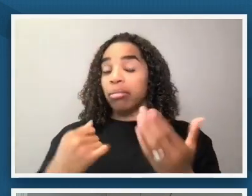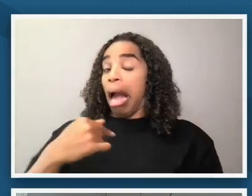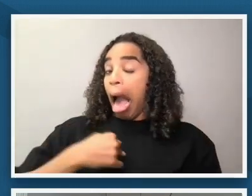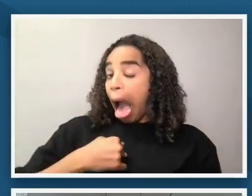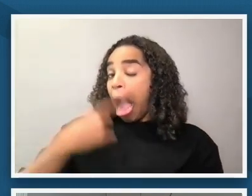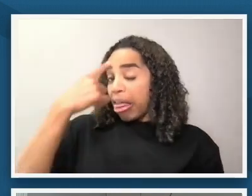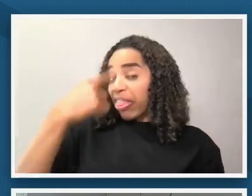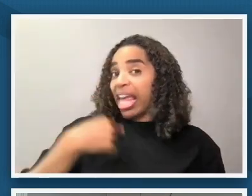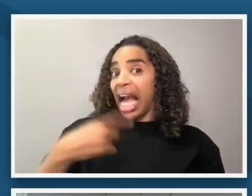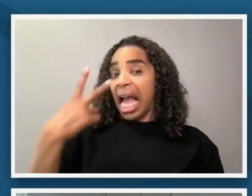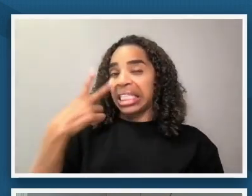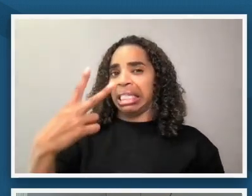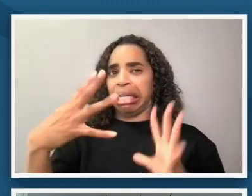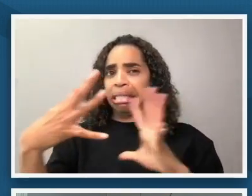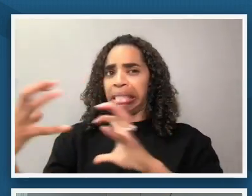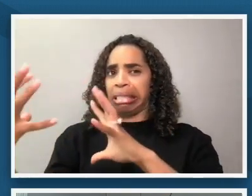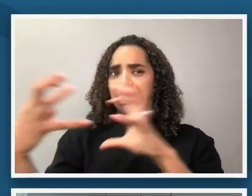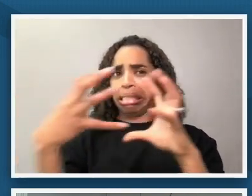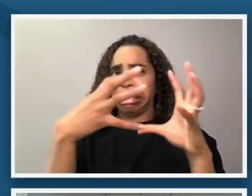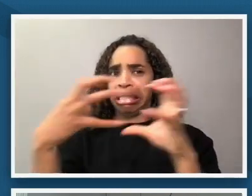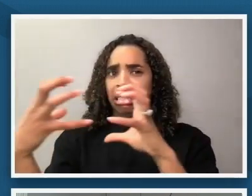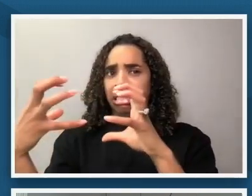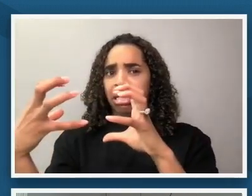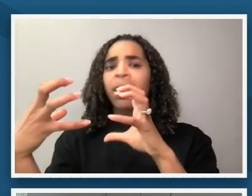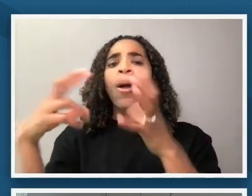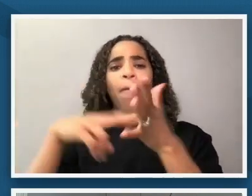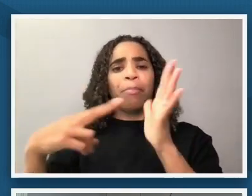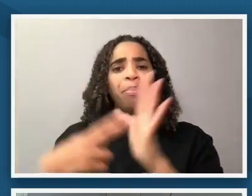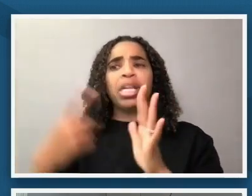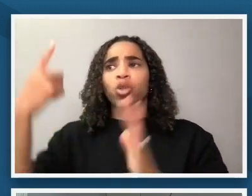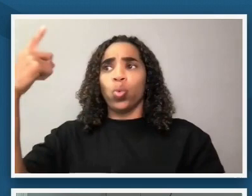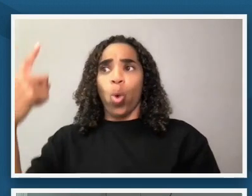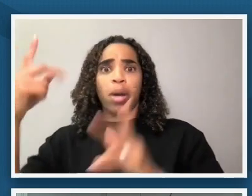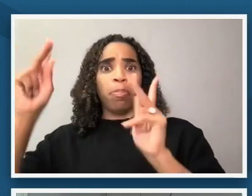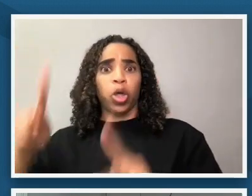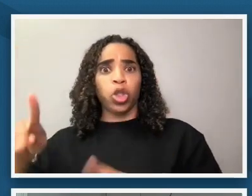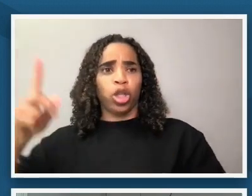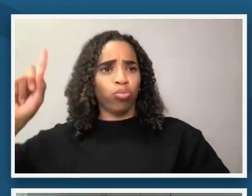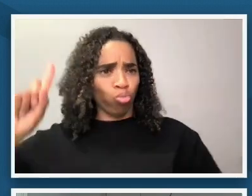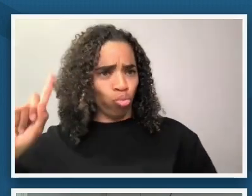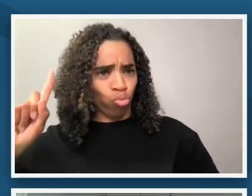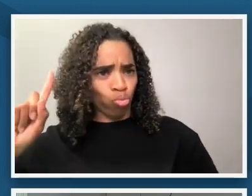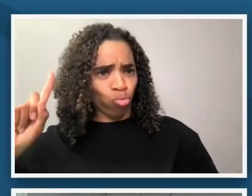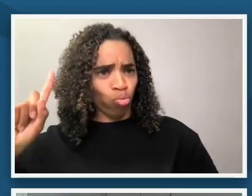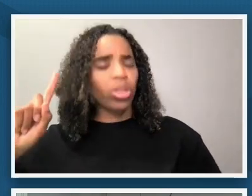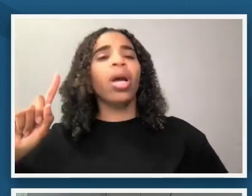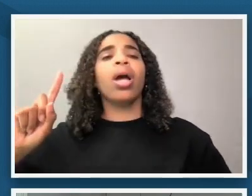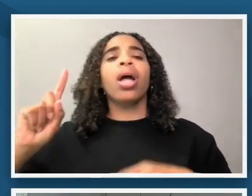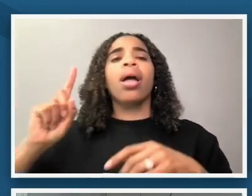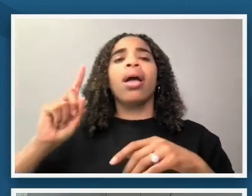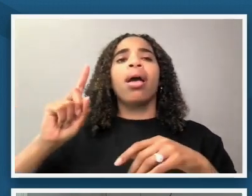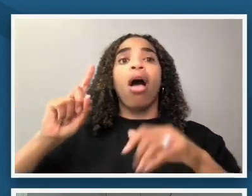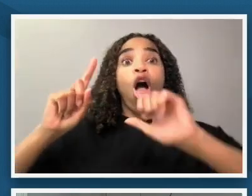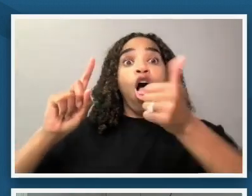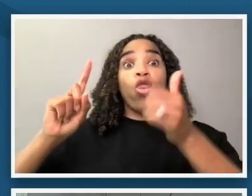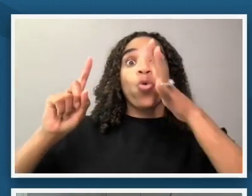tension because there is a woman standing singly and then a group of